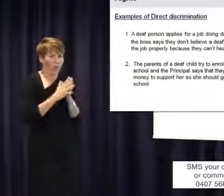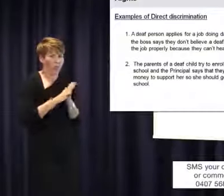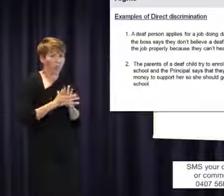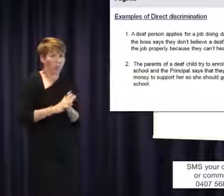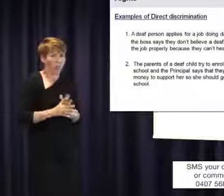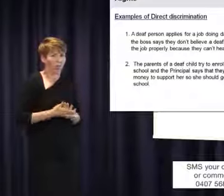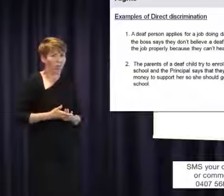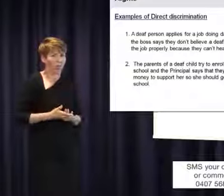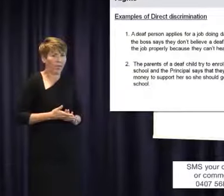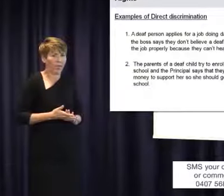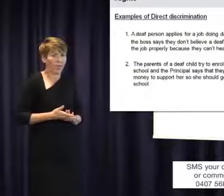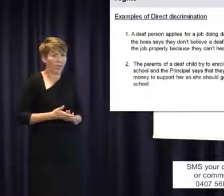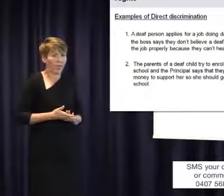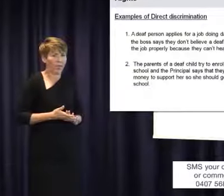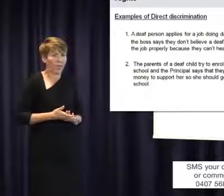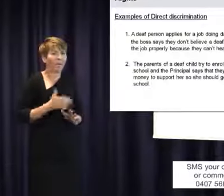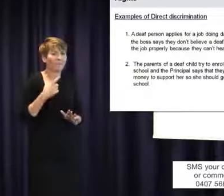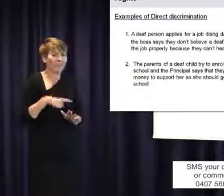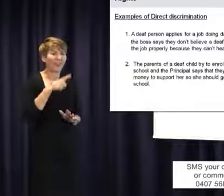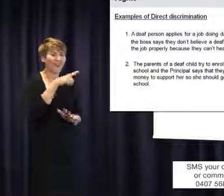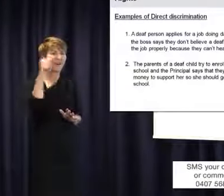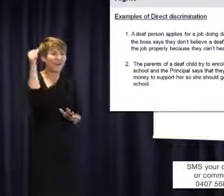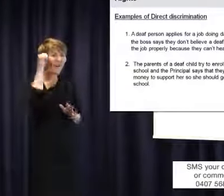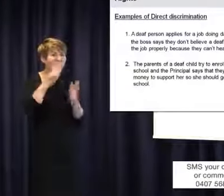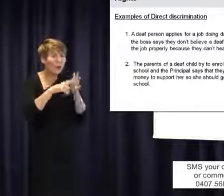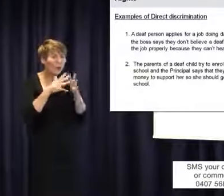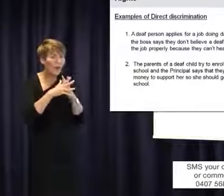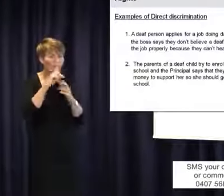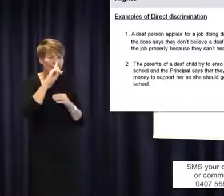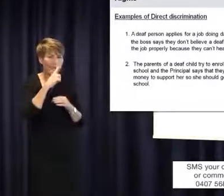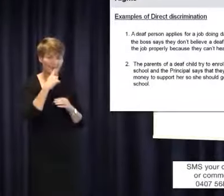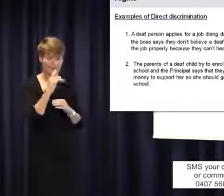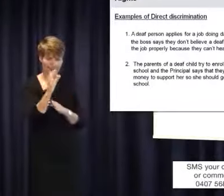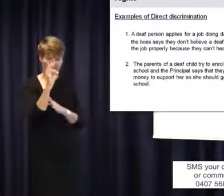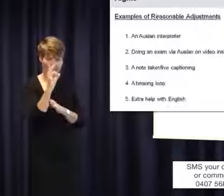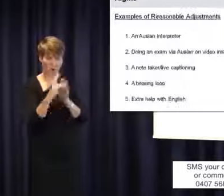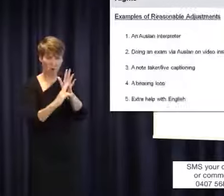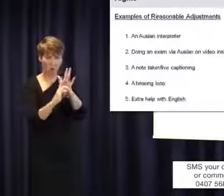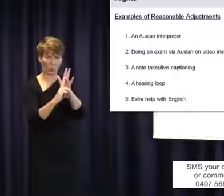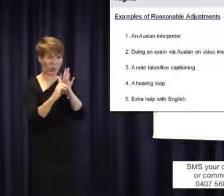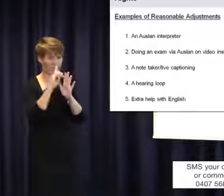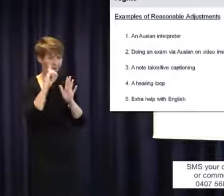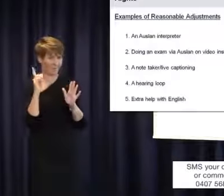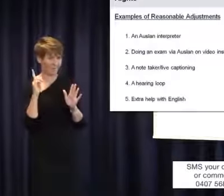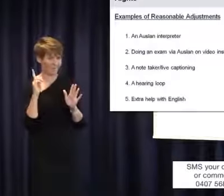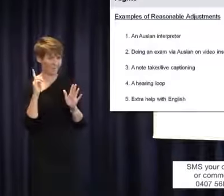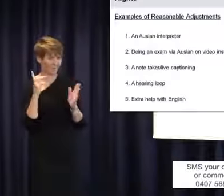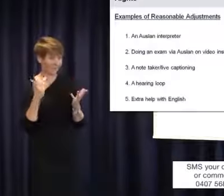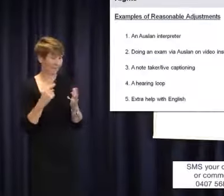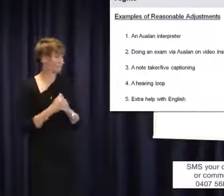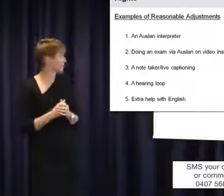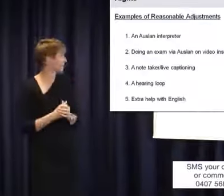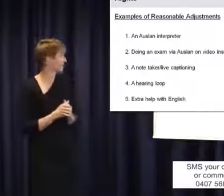say that your child can't come. So that is direct discrimination. We were talking before